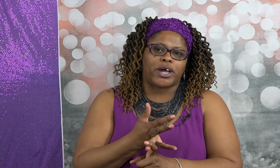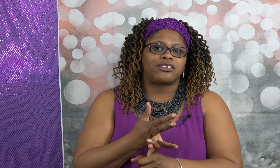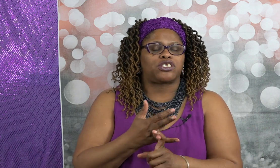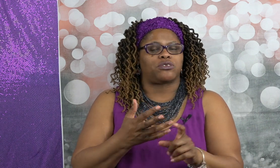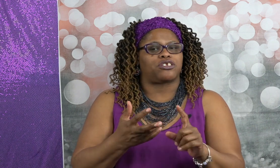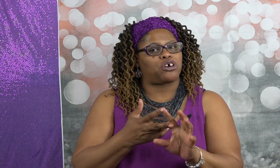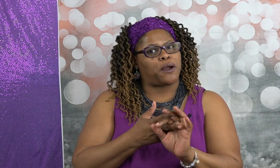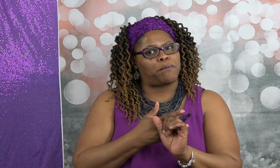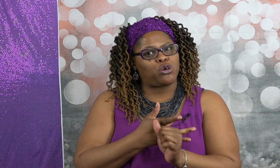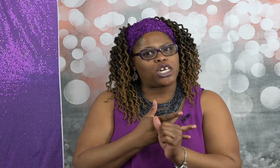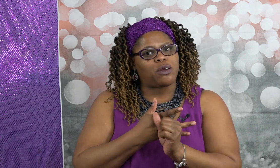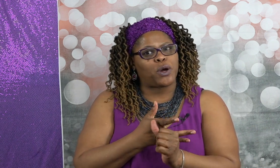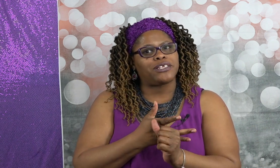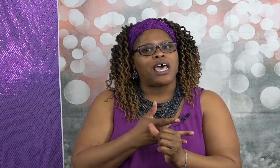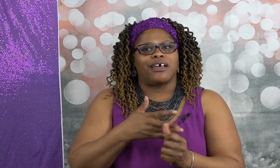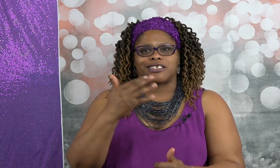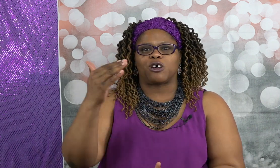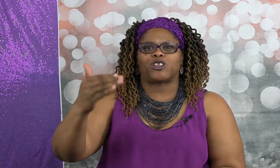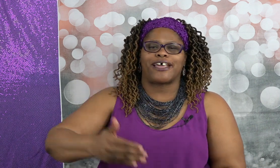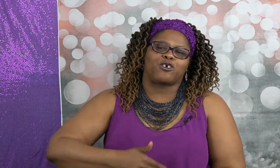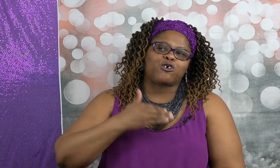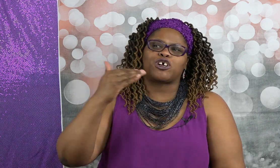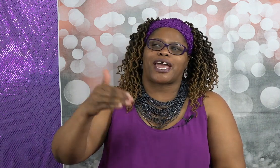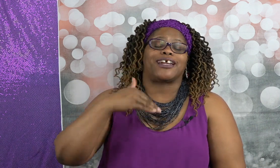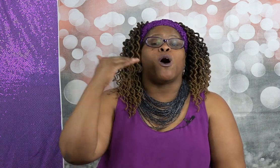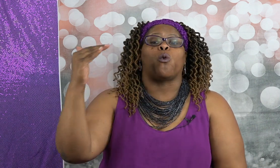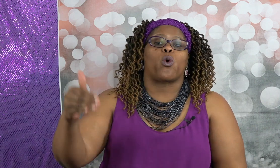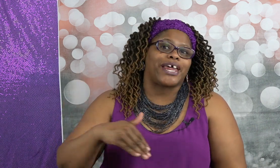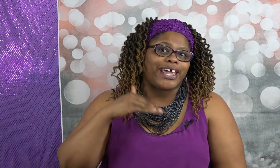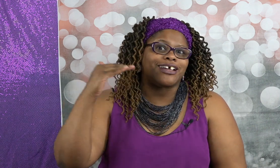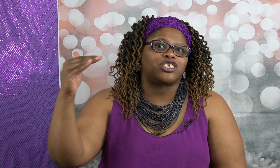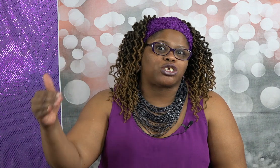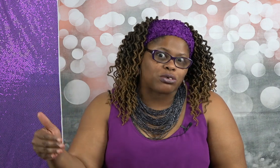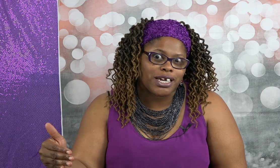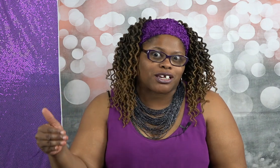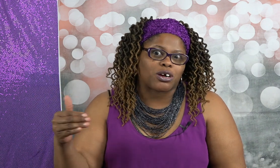wins so that your community wins and so that you create a winning streak you